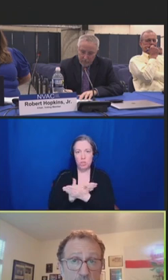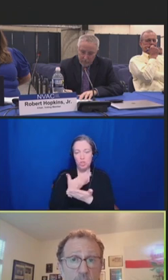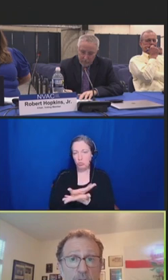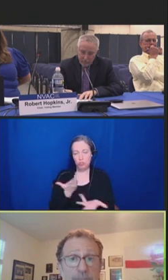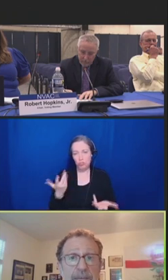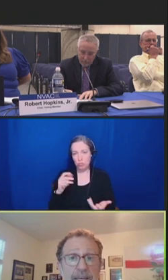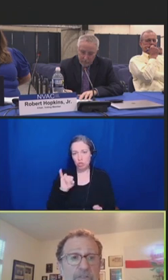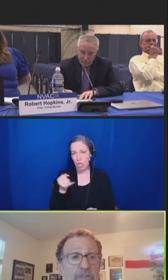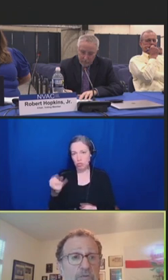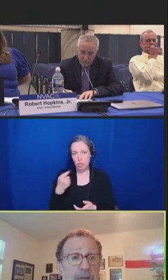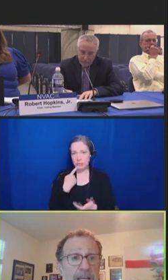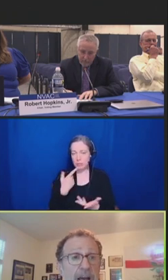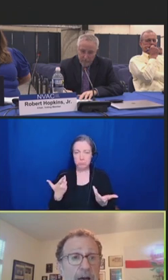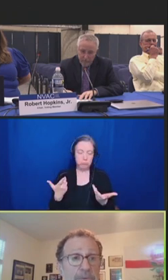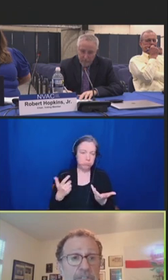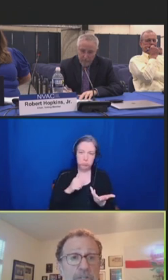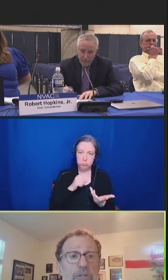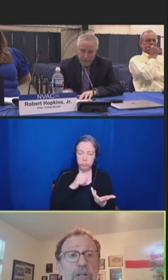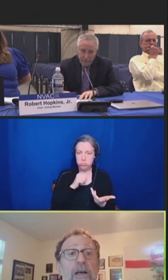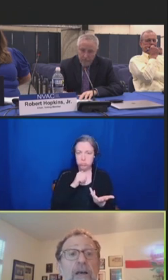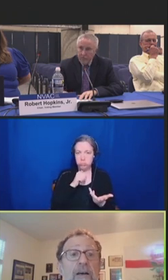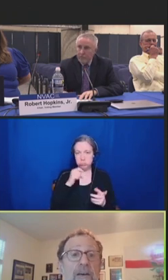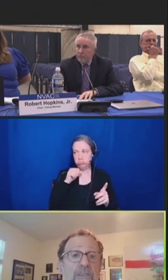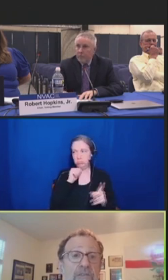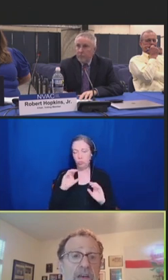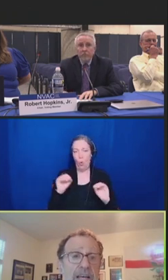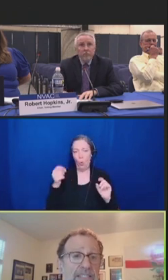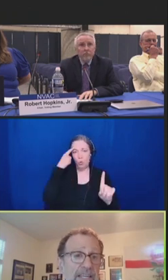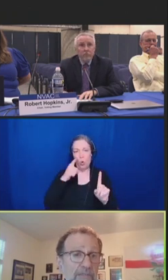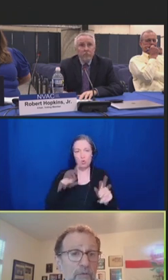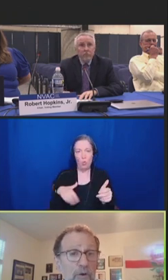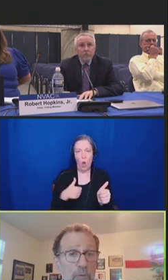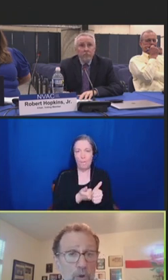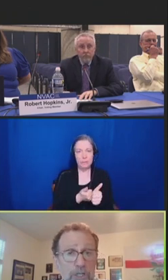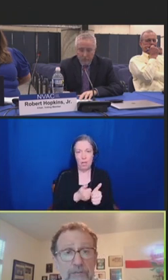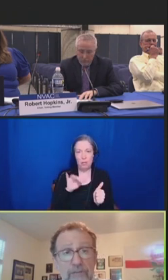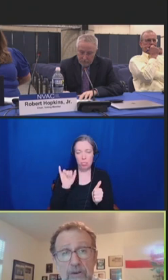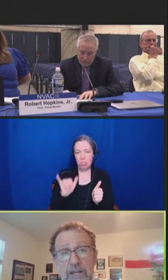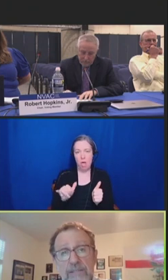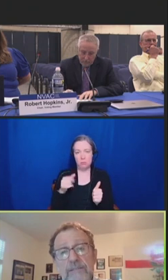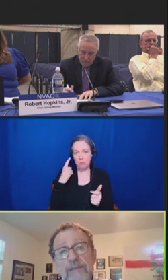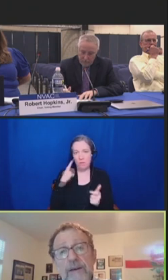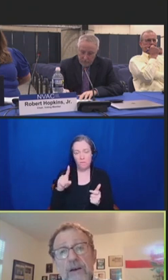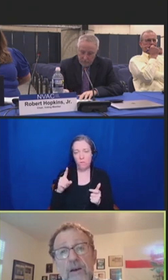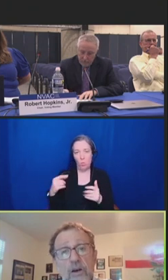to update the strain composition of this vaccine for emerging variants.